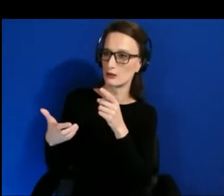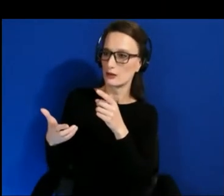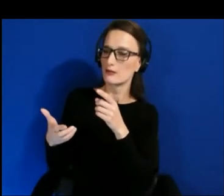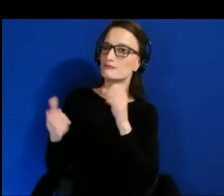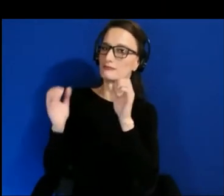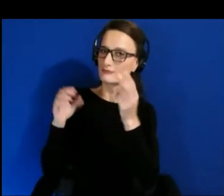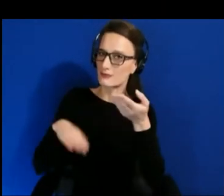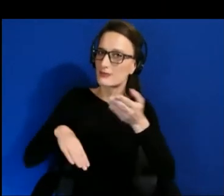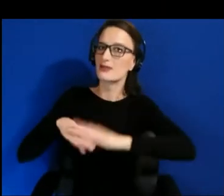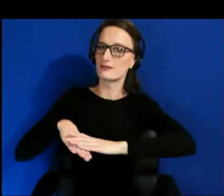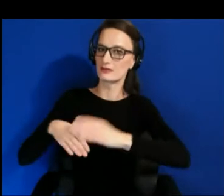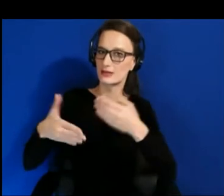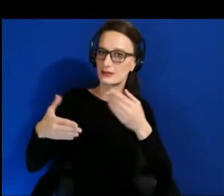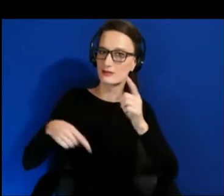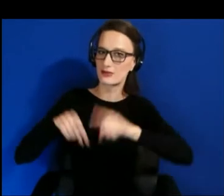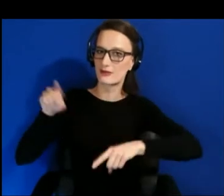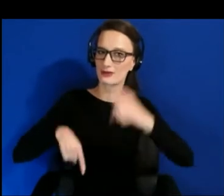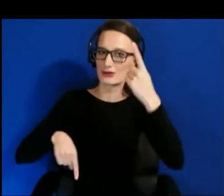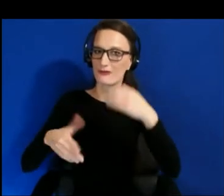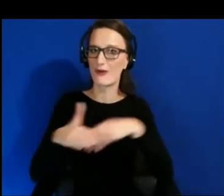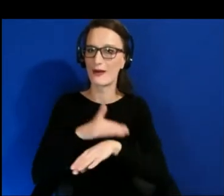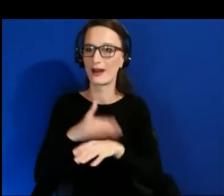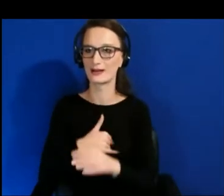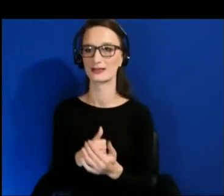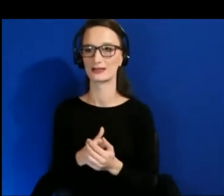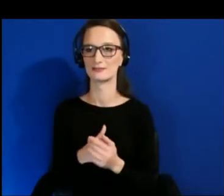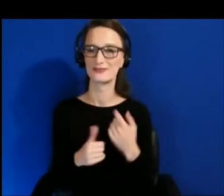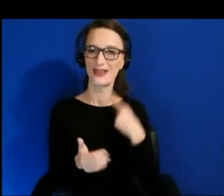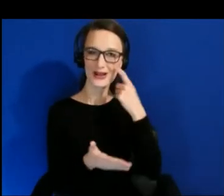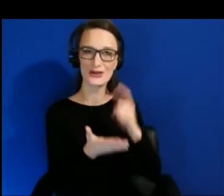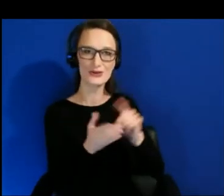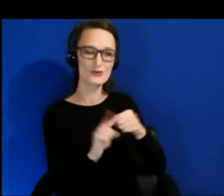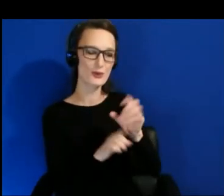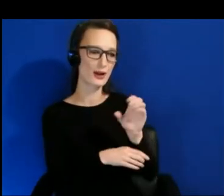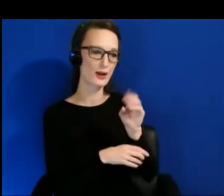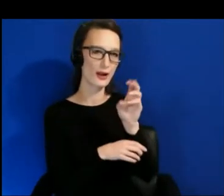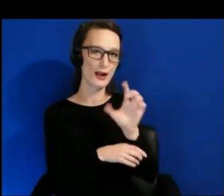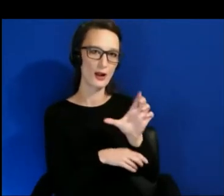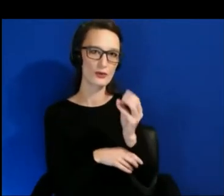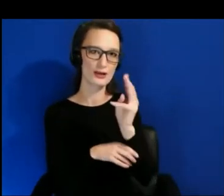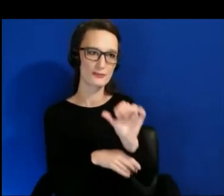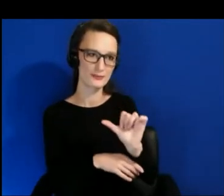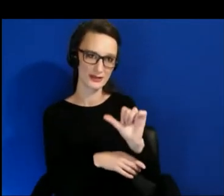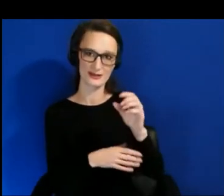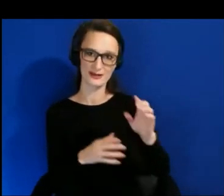I was going to say, Andrew, I noticed whenever Owlchemy came out with that, I realized that